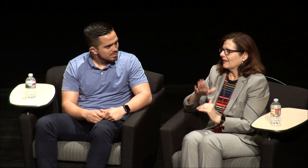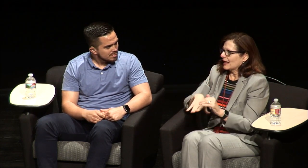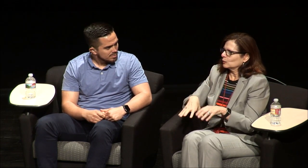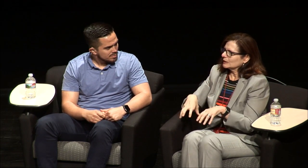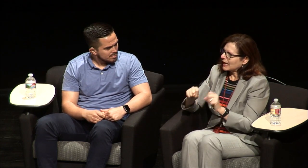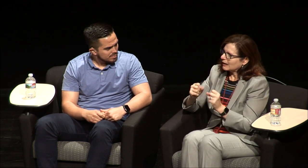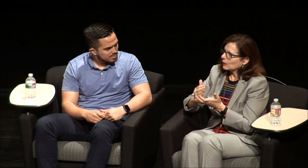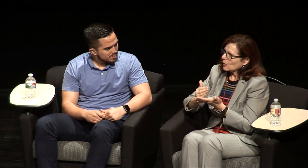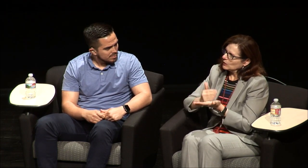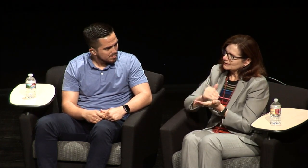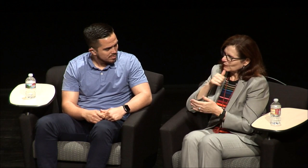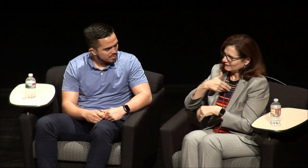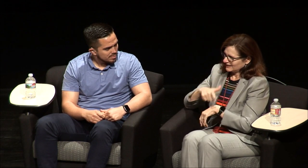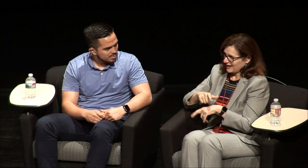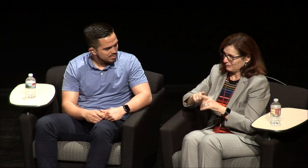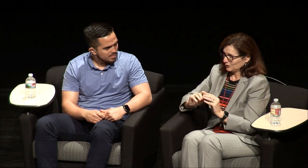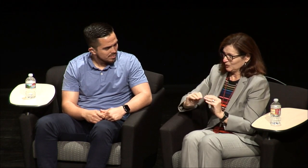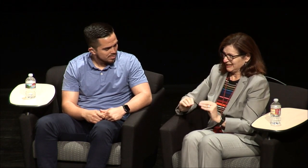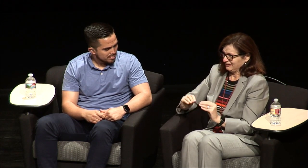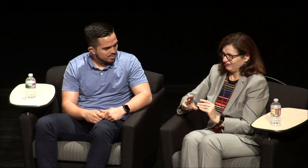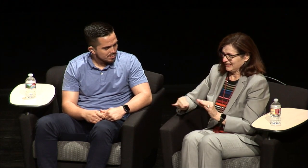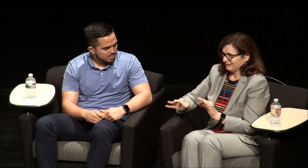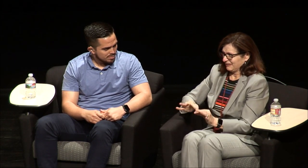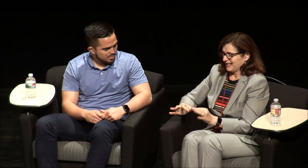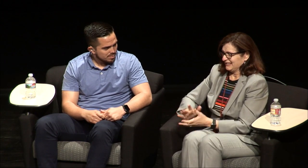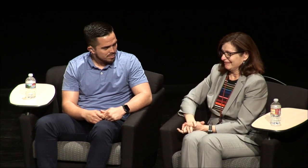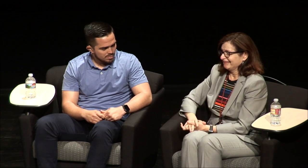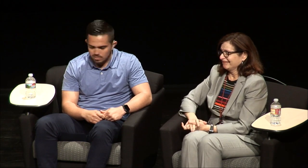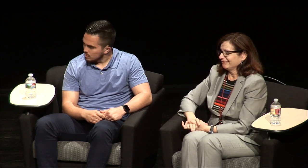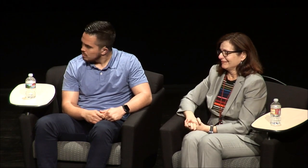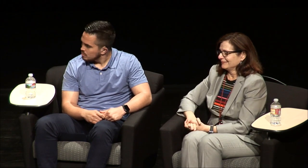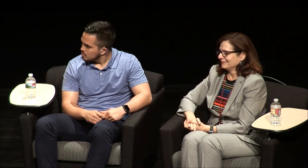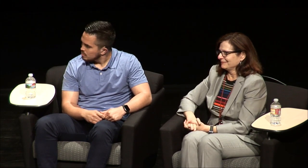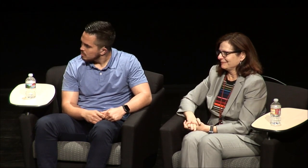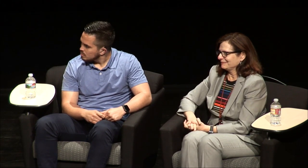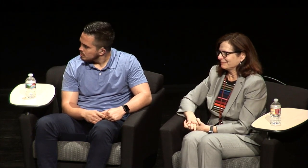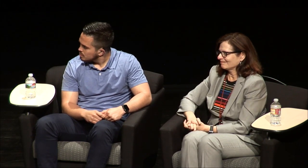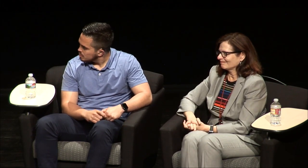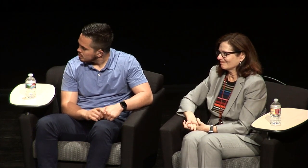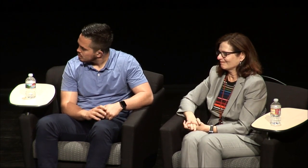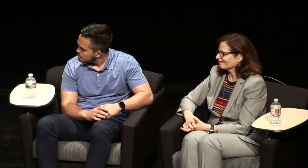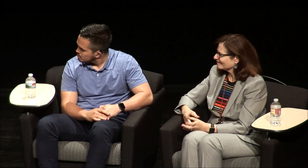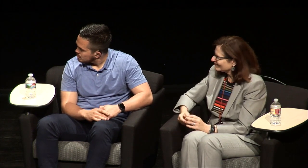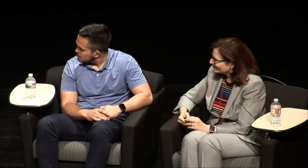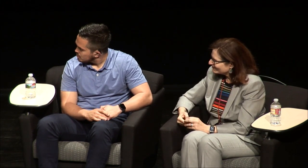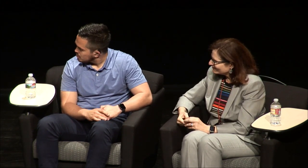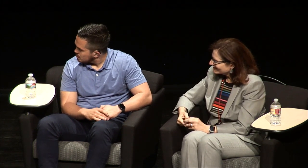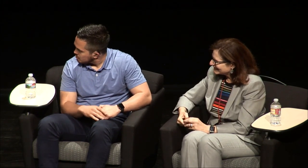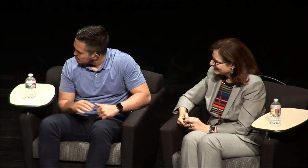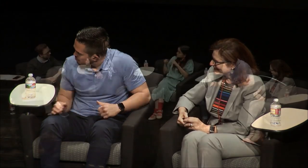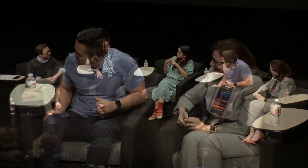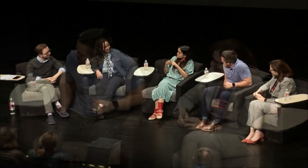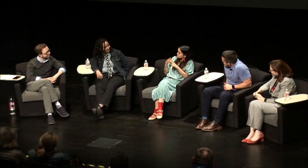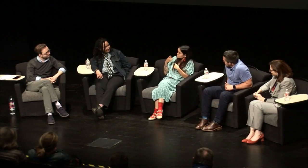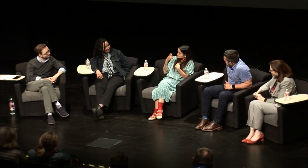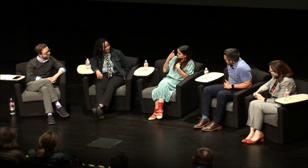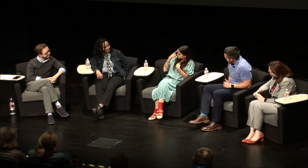figure it out fast. I don't have a time to teach a course in explaining deaf life